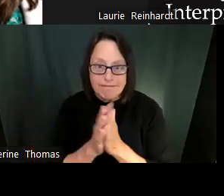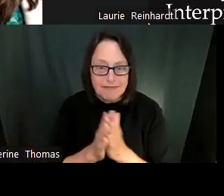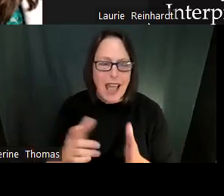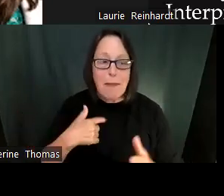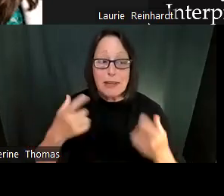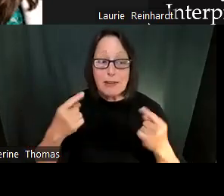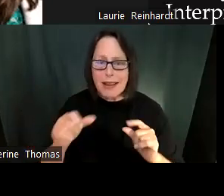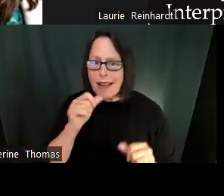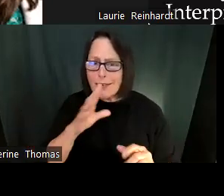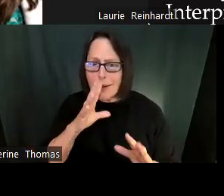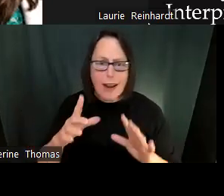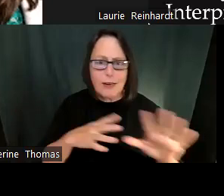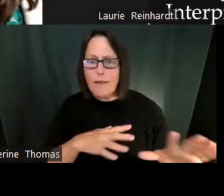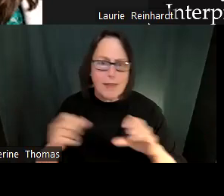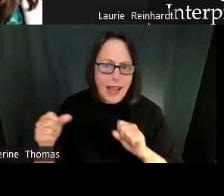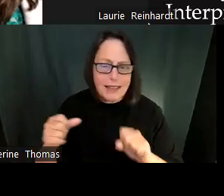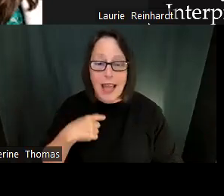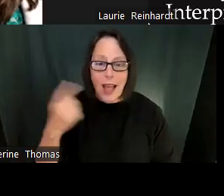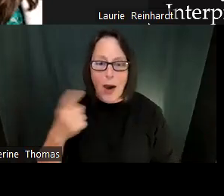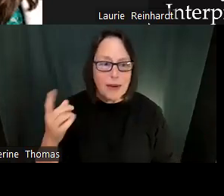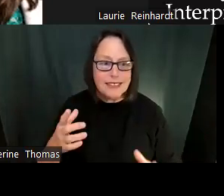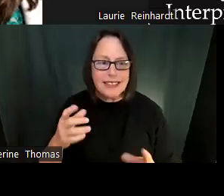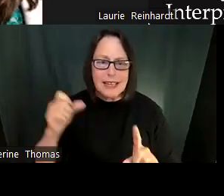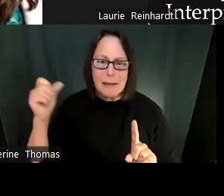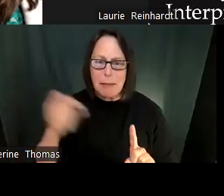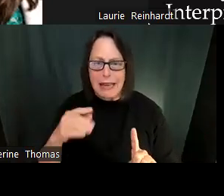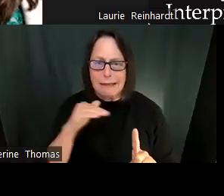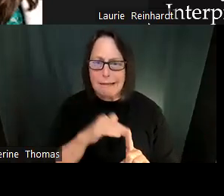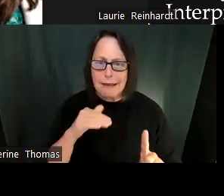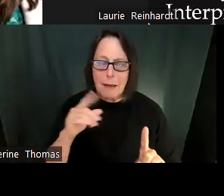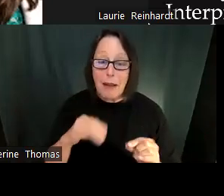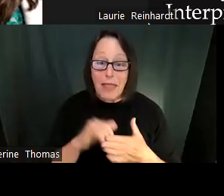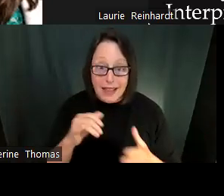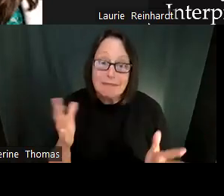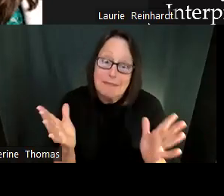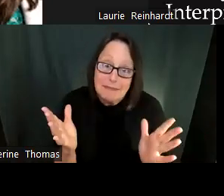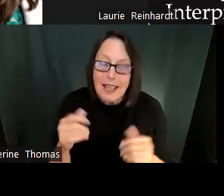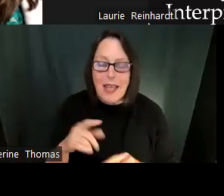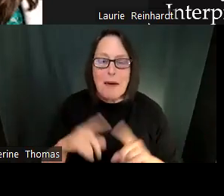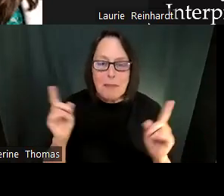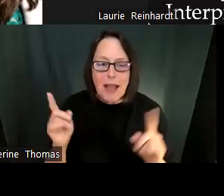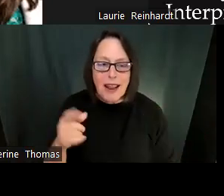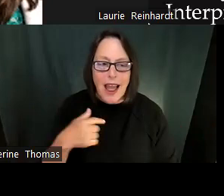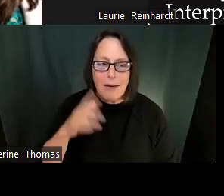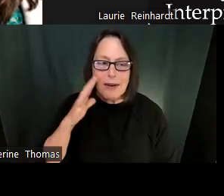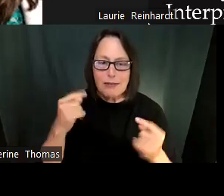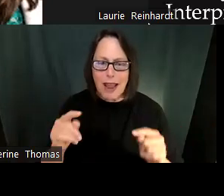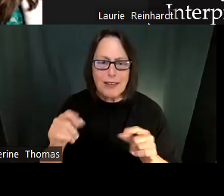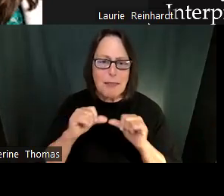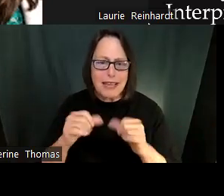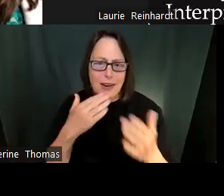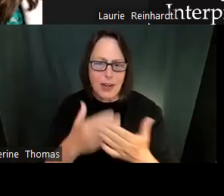So I kind of done a wide range of things all related to SCL. So to me, super exciting.